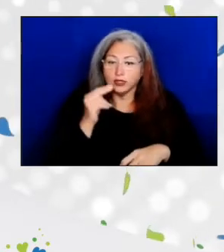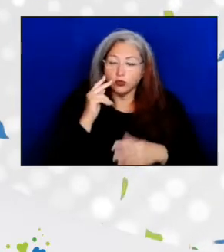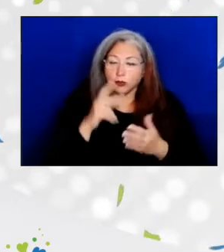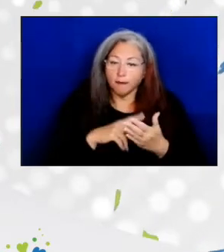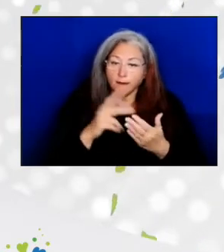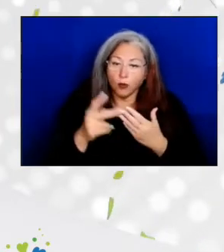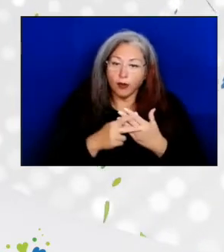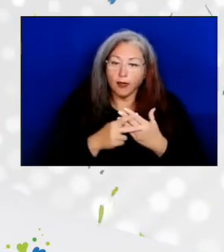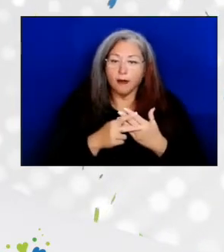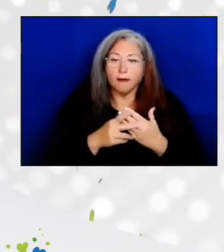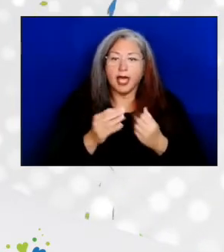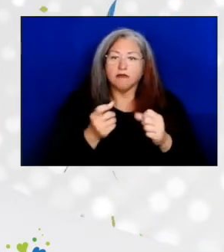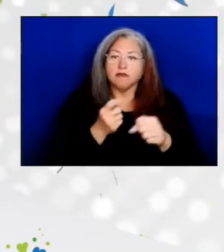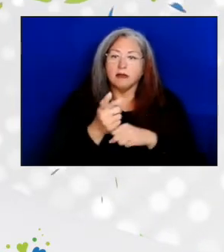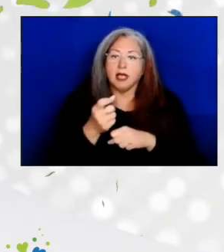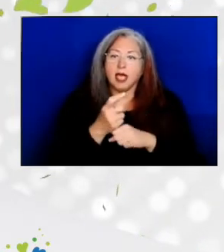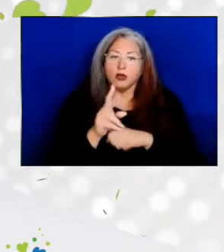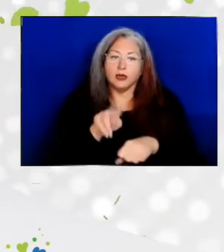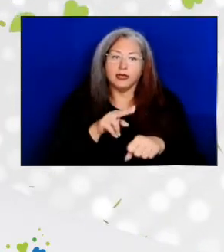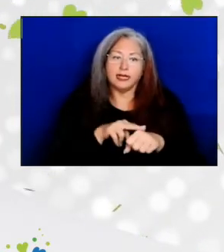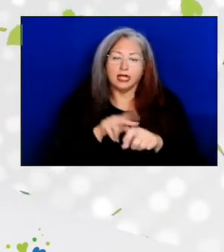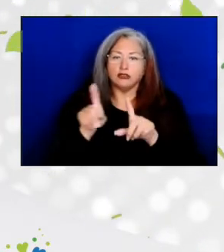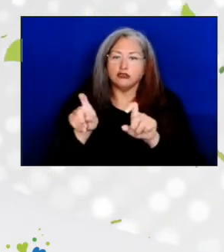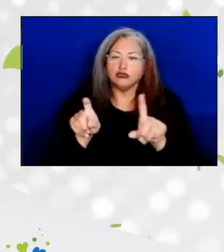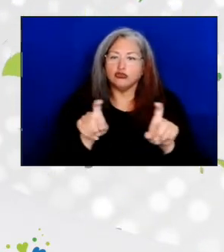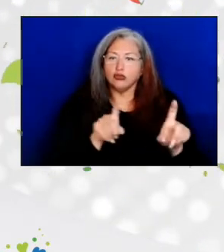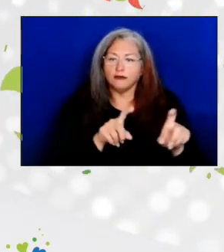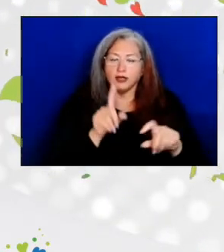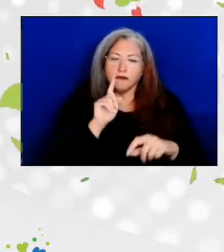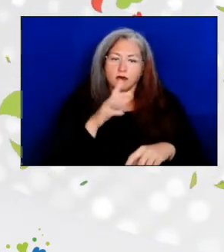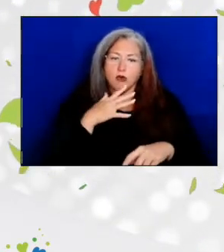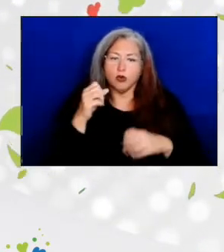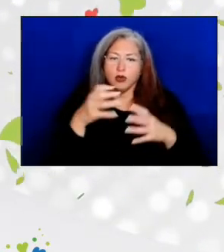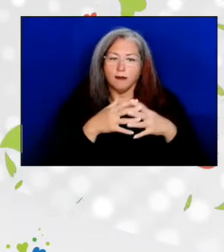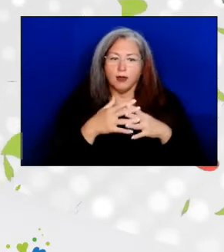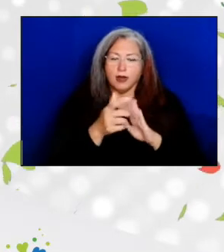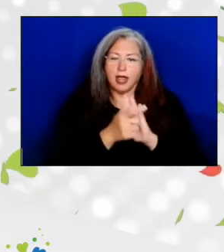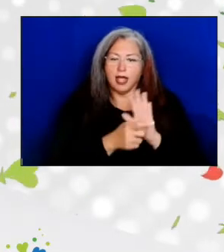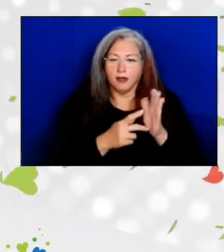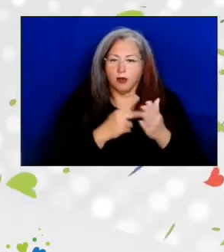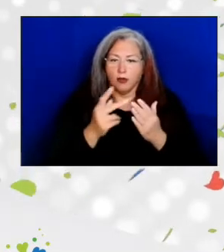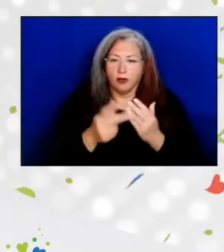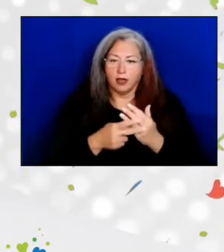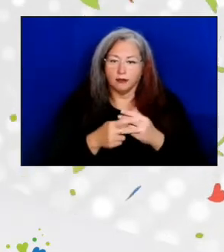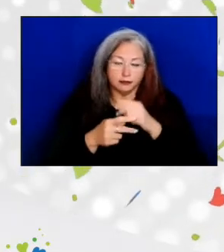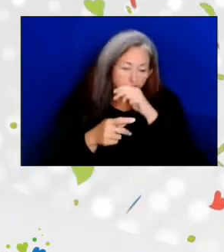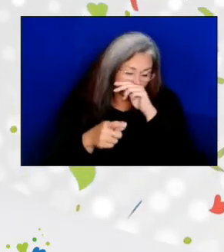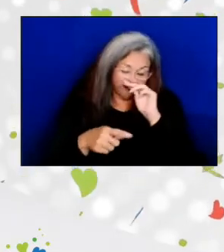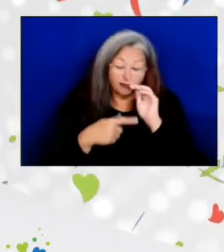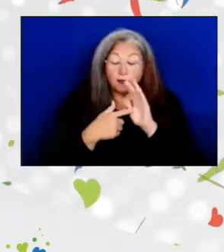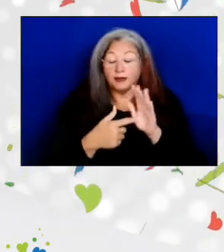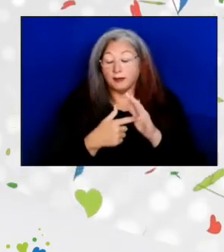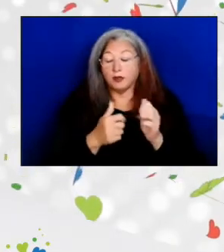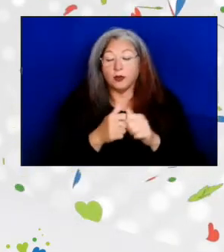an annual national survey of Older Americans Act programs, which demonstrate through positive outcomes